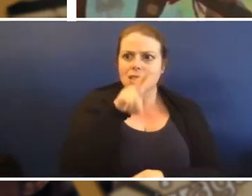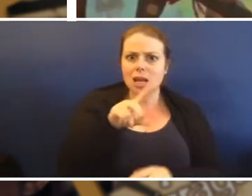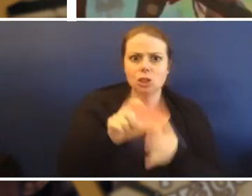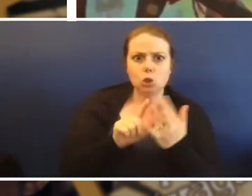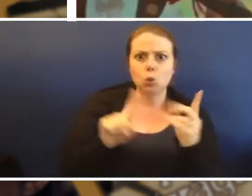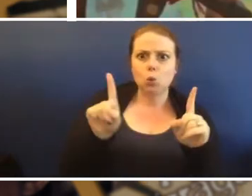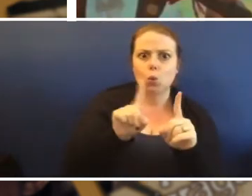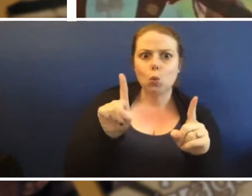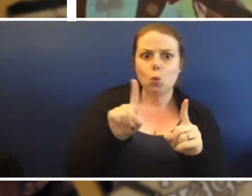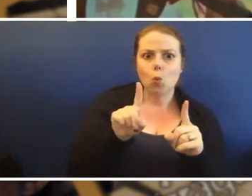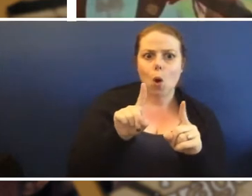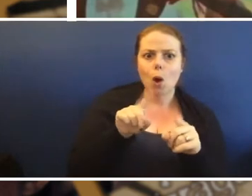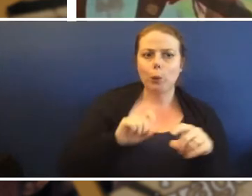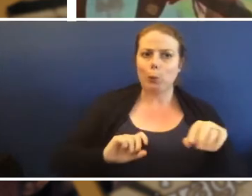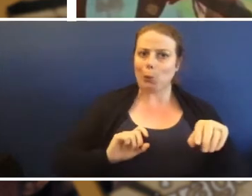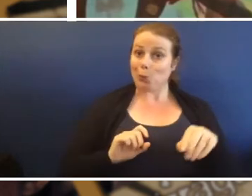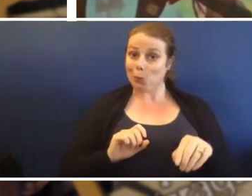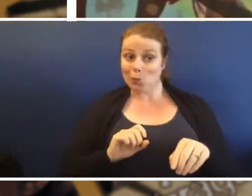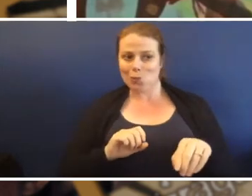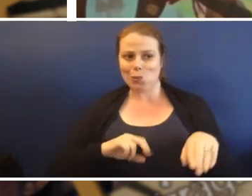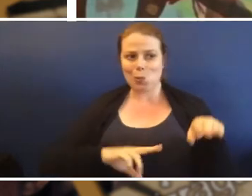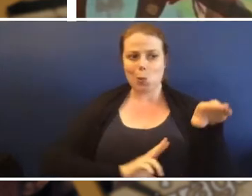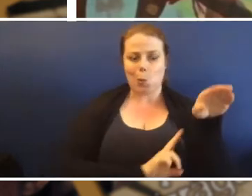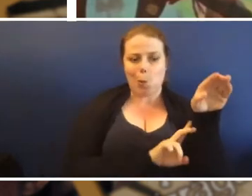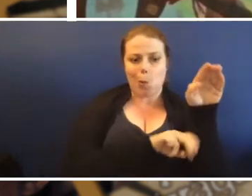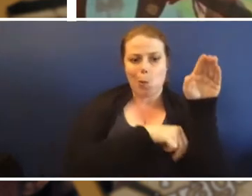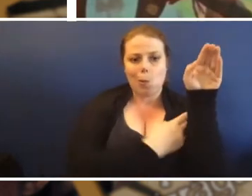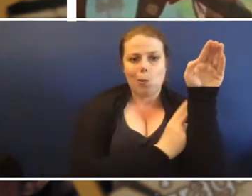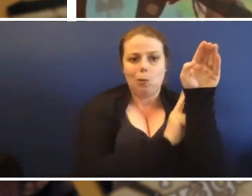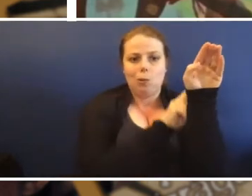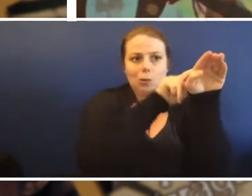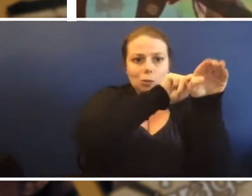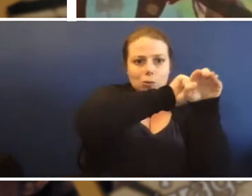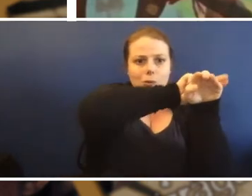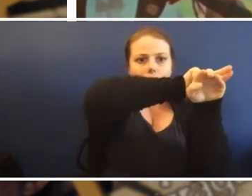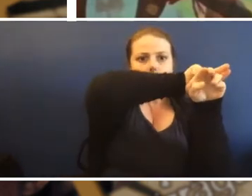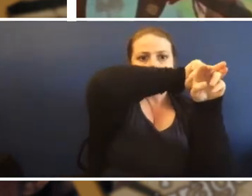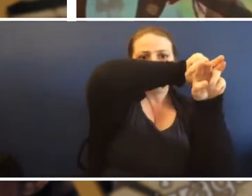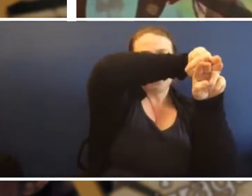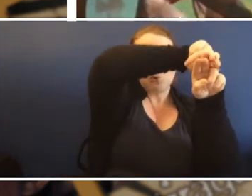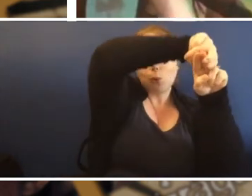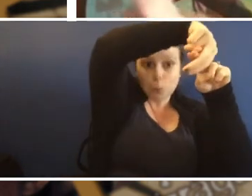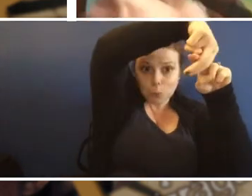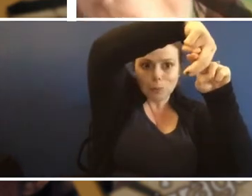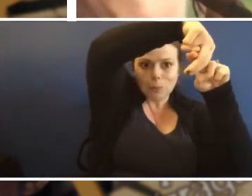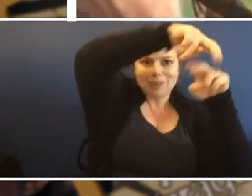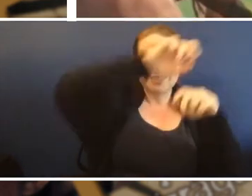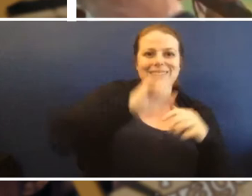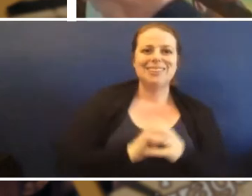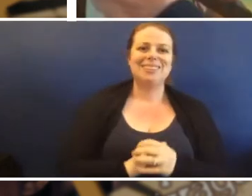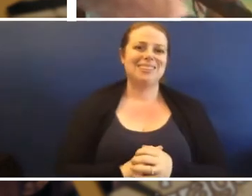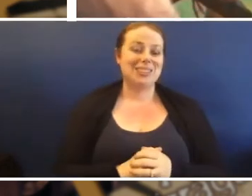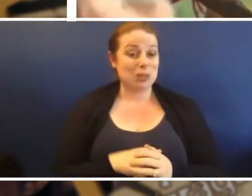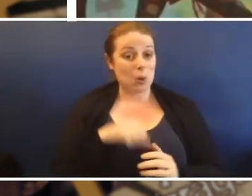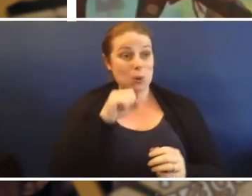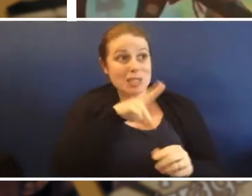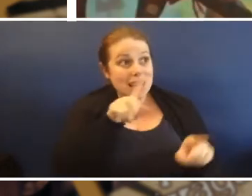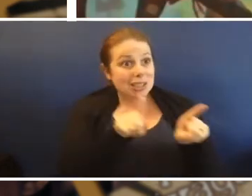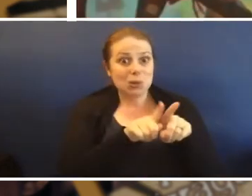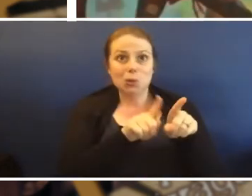So what did the snakes do? We might have gone up some flying fox. So the snakes go in there too